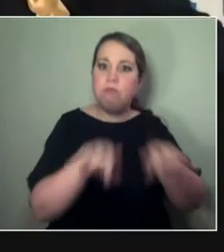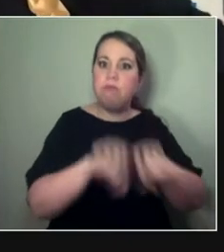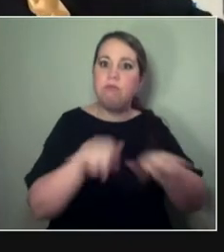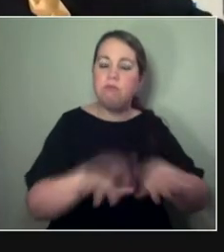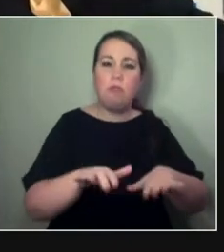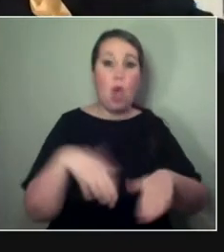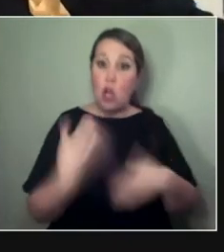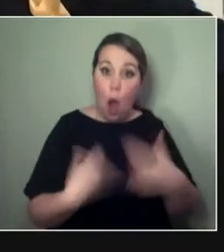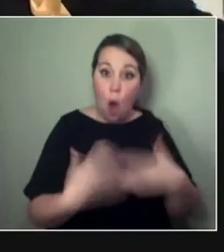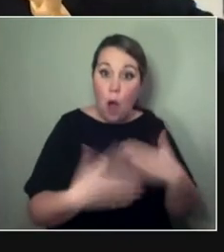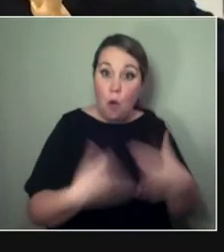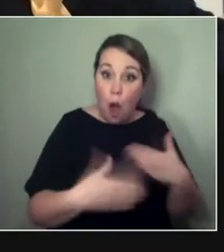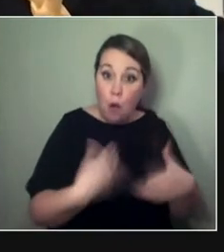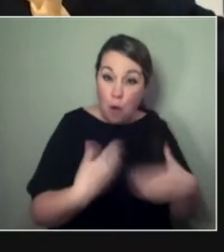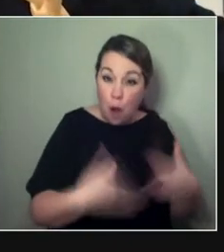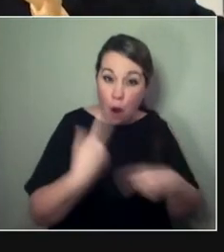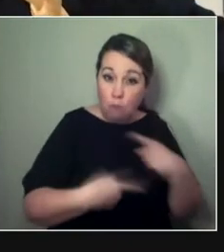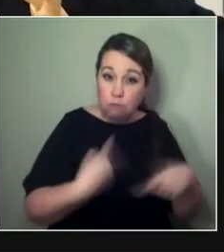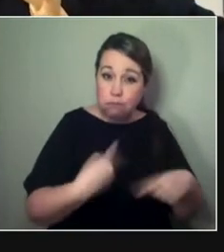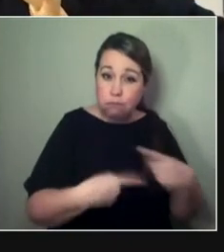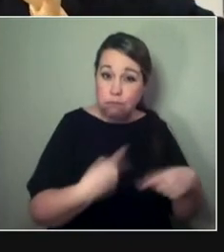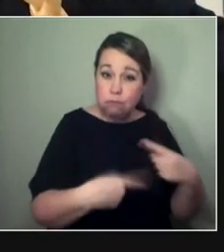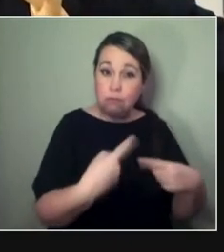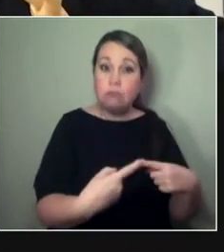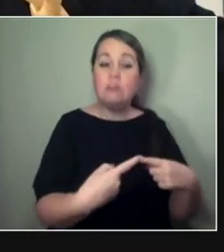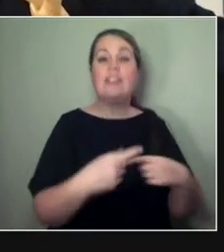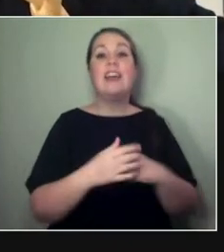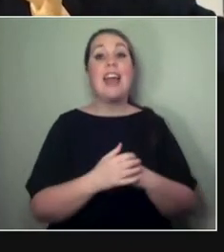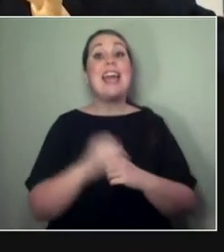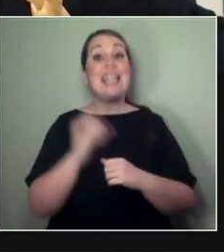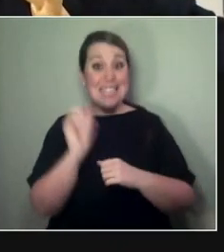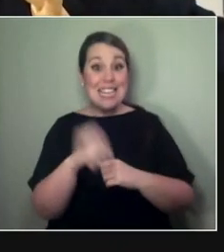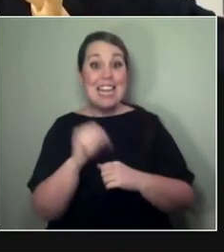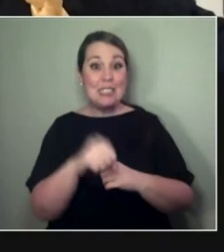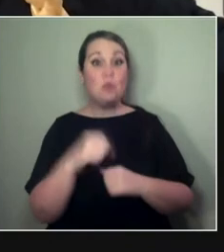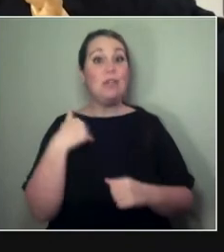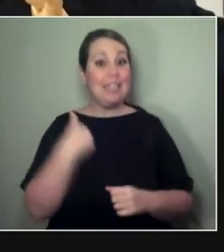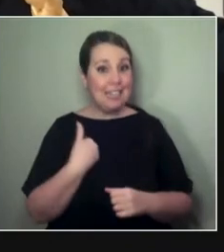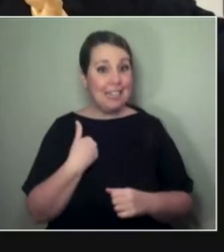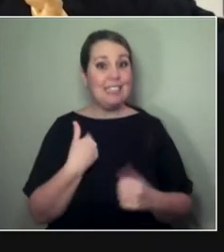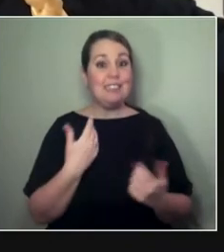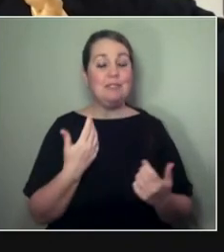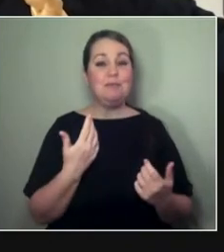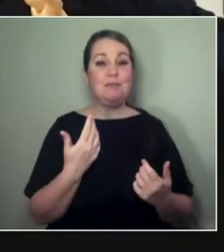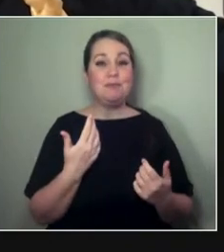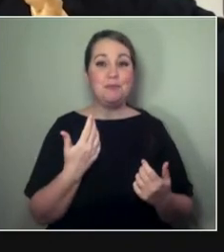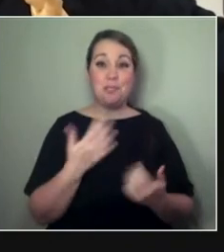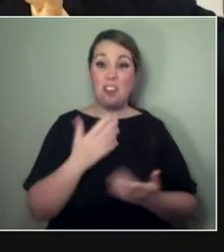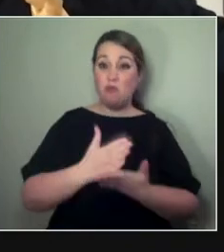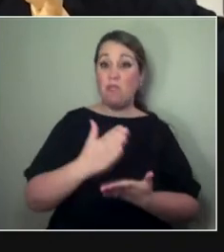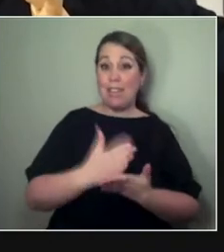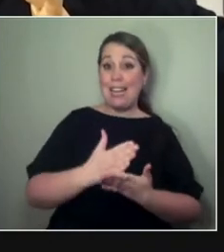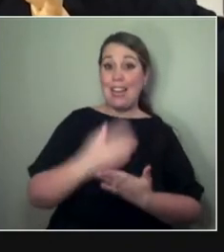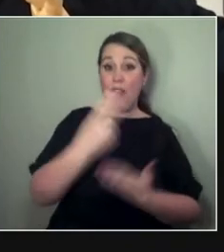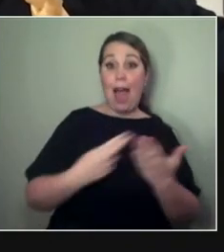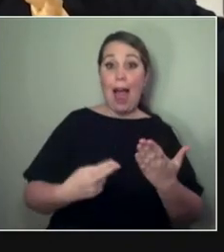Transform. Go, go— Like, it's go, go, go, go, go. And, yes, we absolutely need to— Like, the sector—